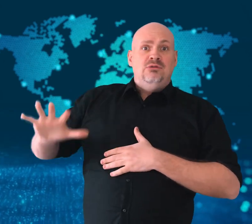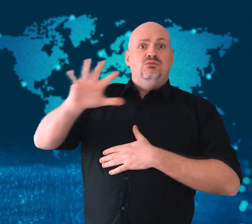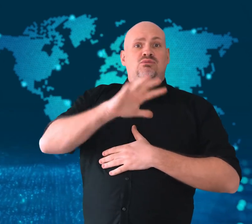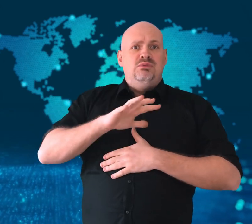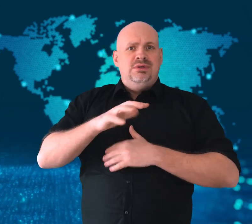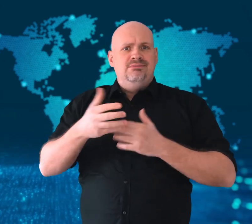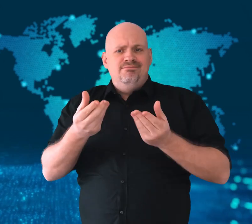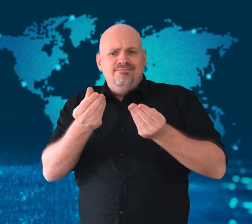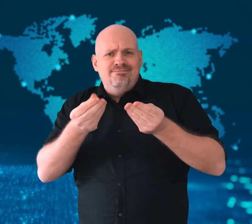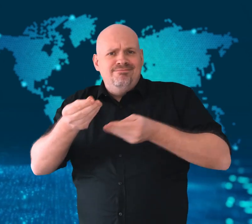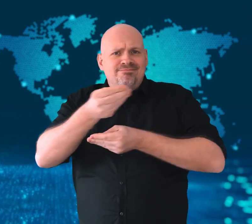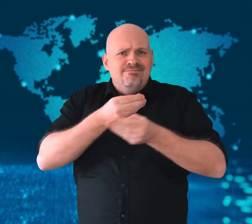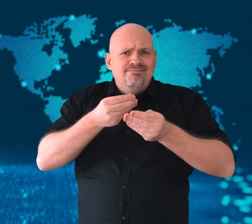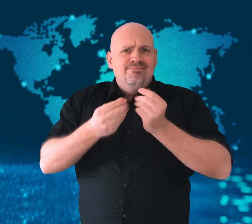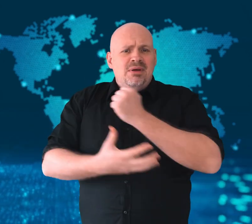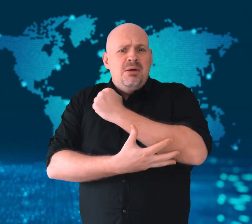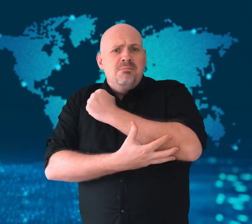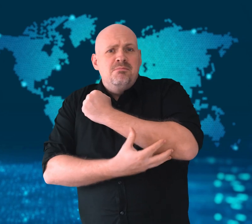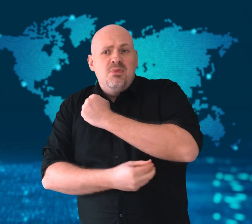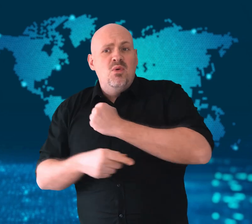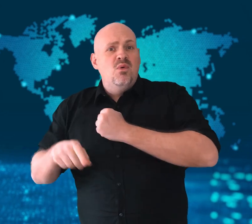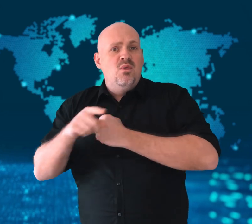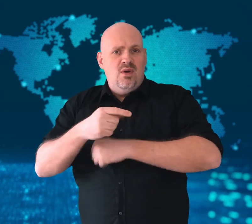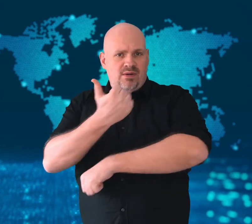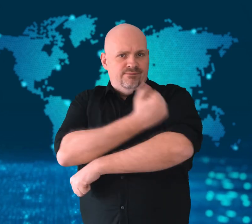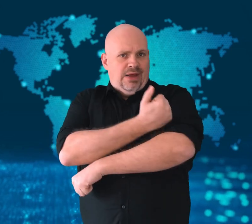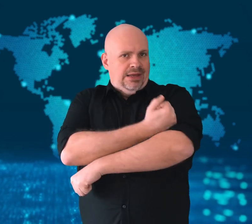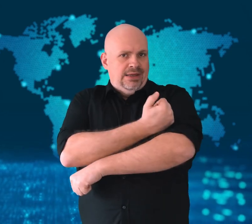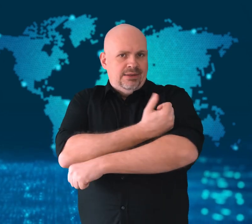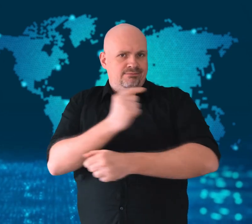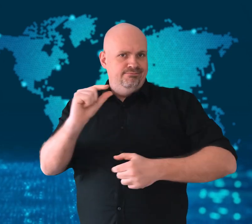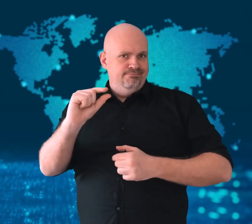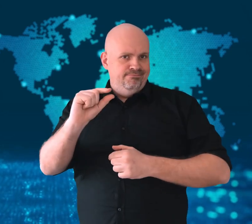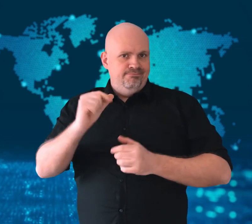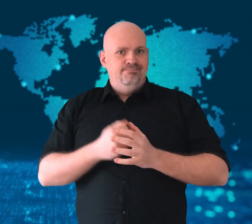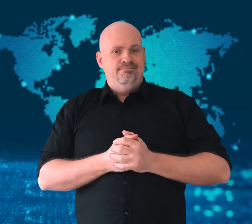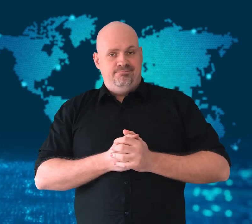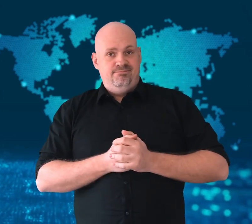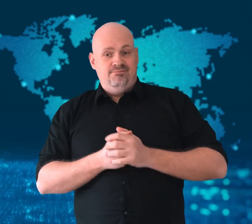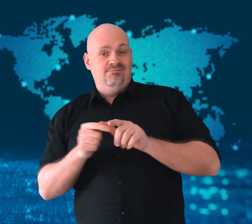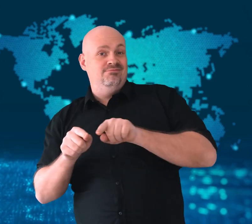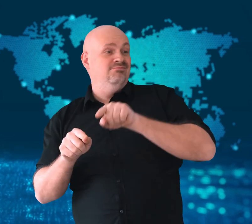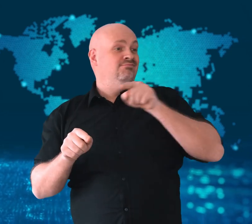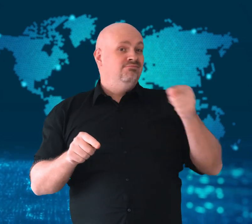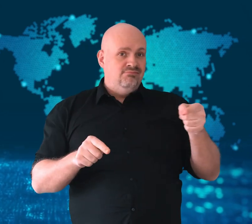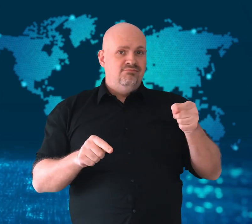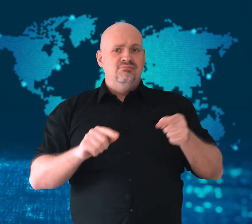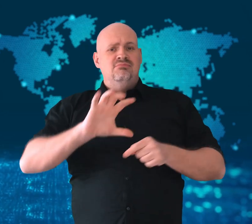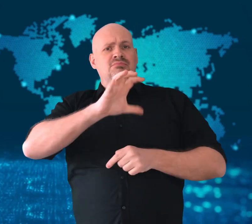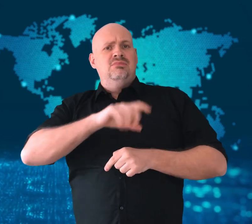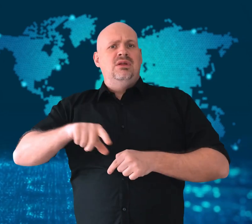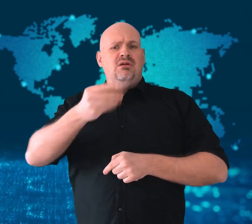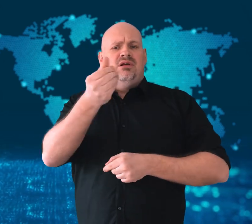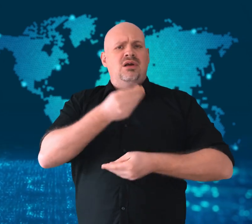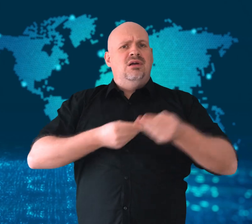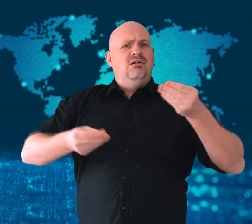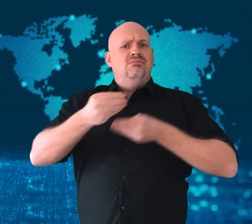Around 5% of low-income populations are fully vaccinated